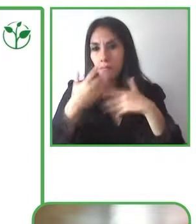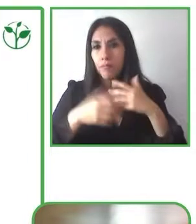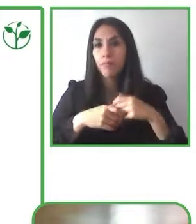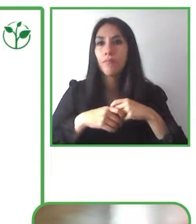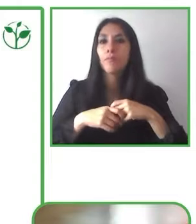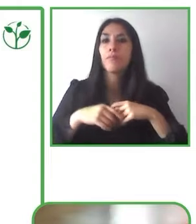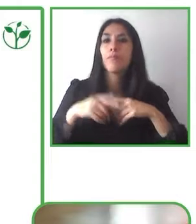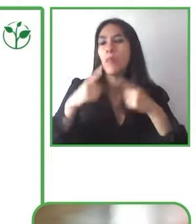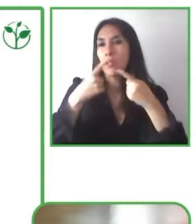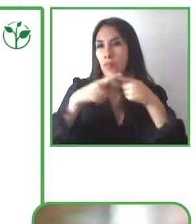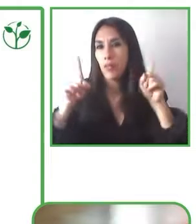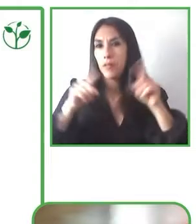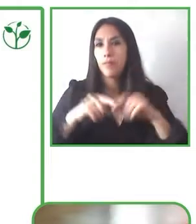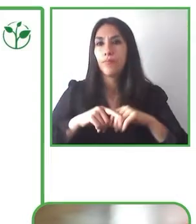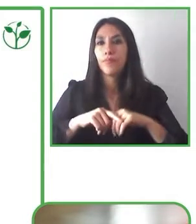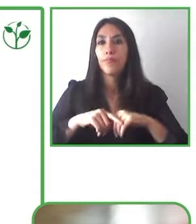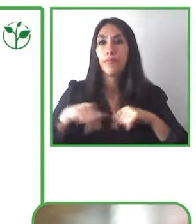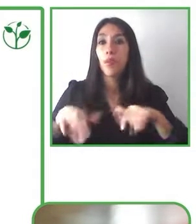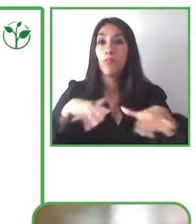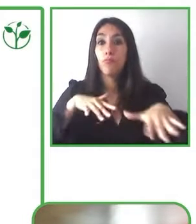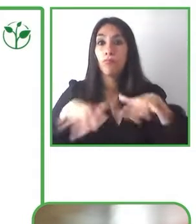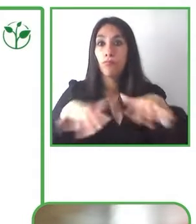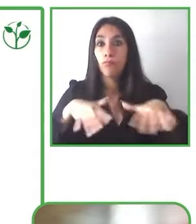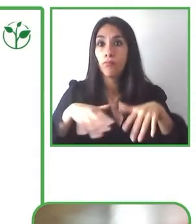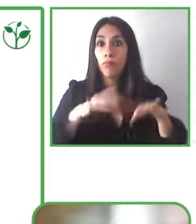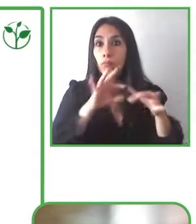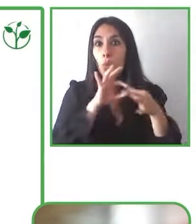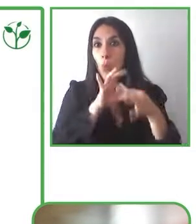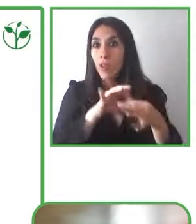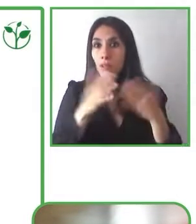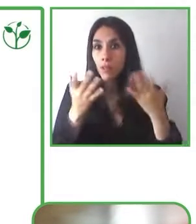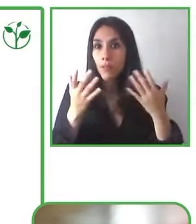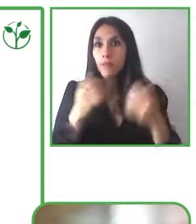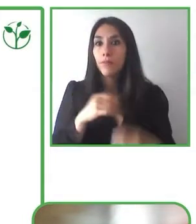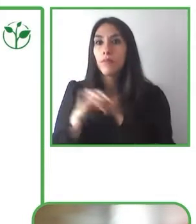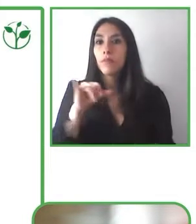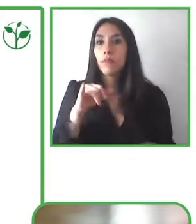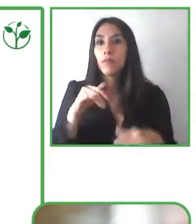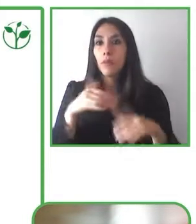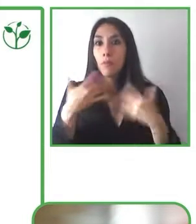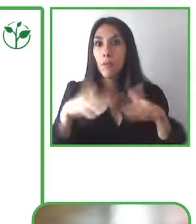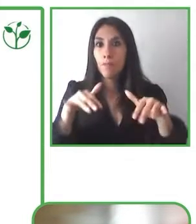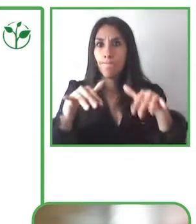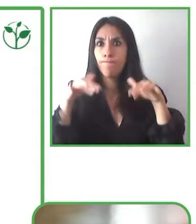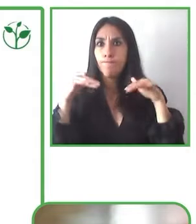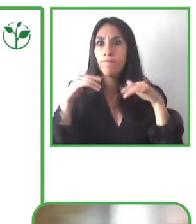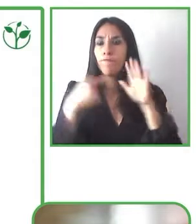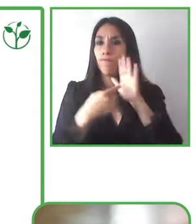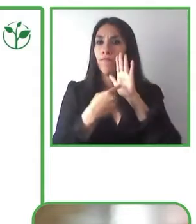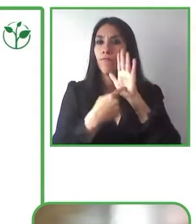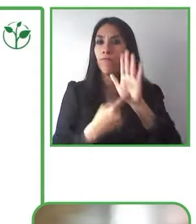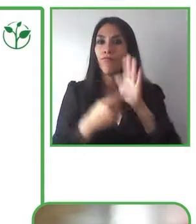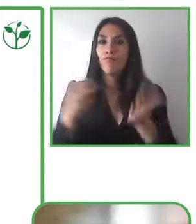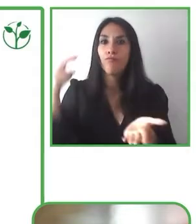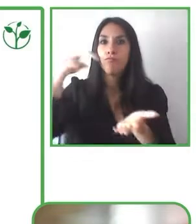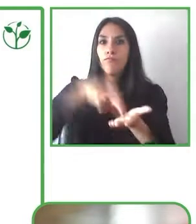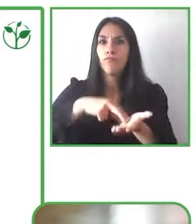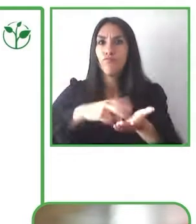We look to be able to hold different types of events including different